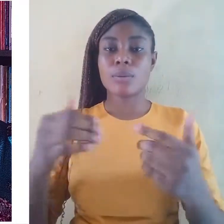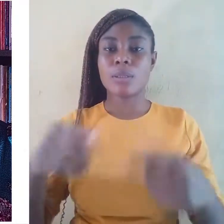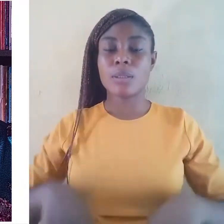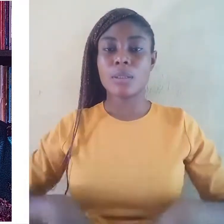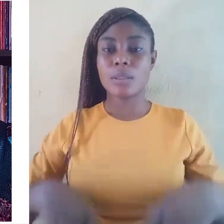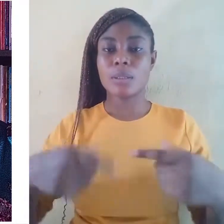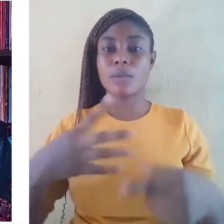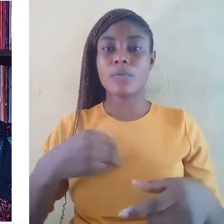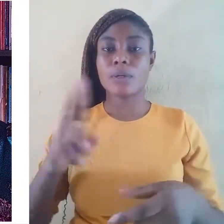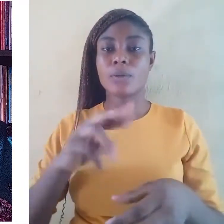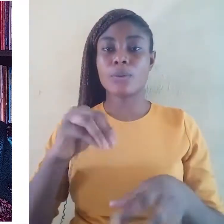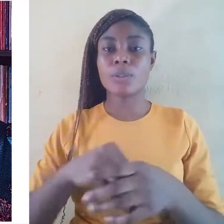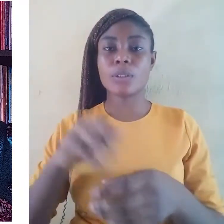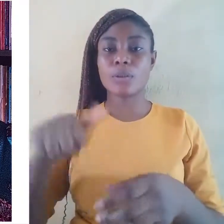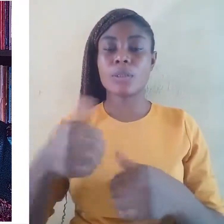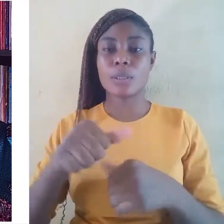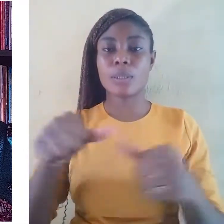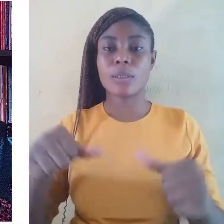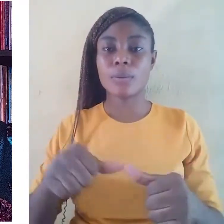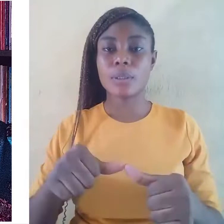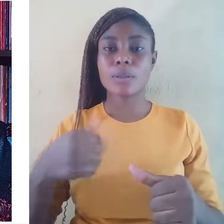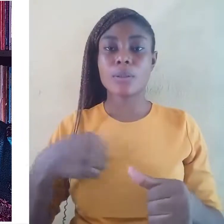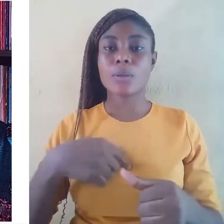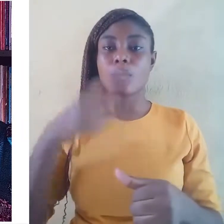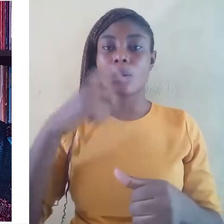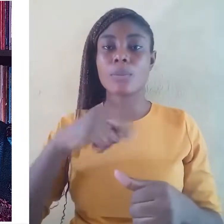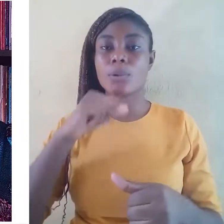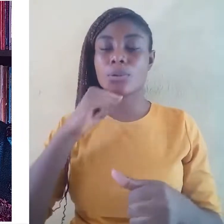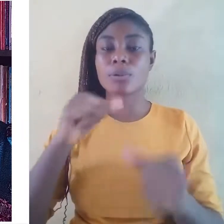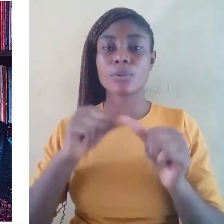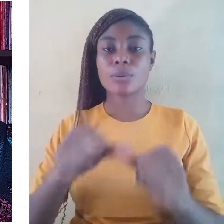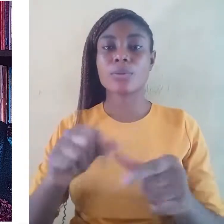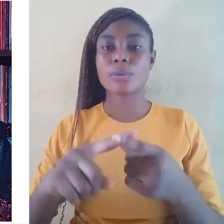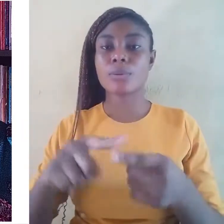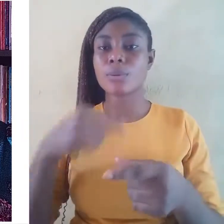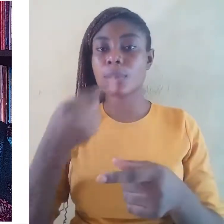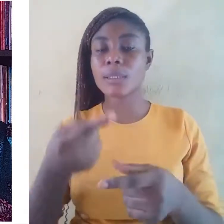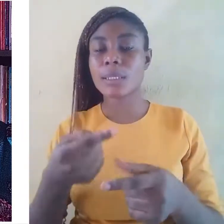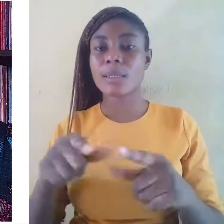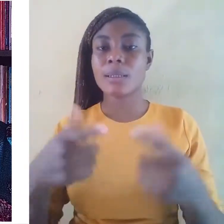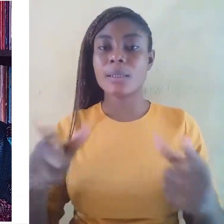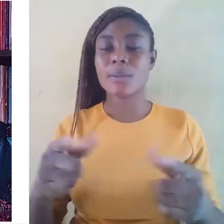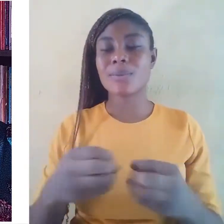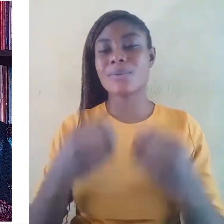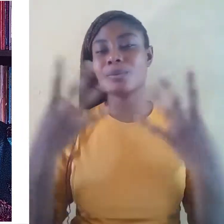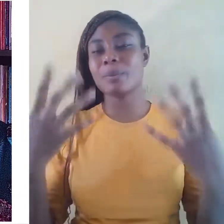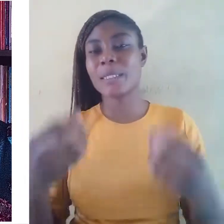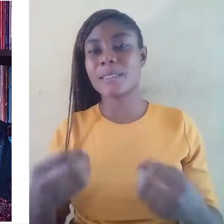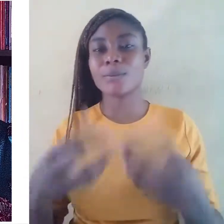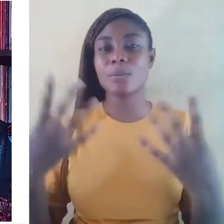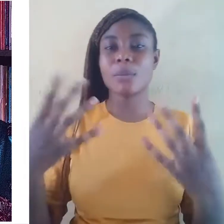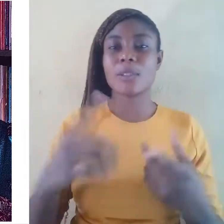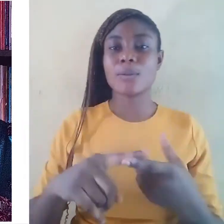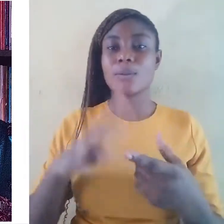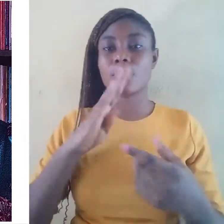We can not continue to say that the languages are too many for their issues to be addressed.